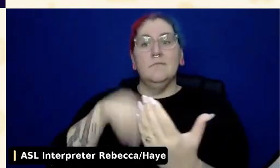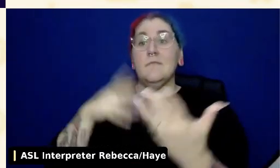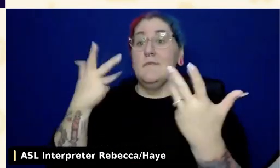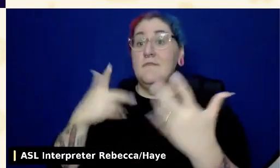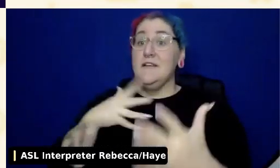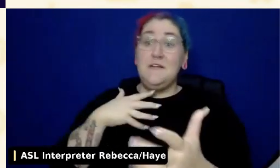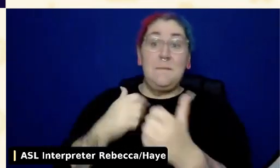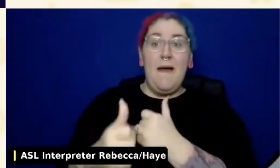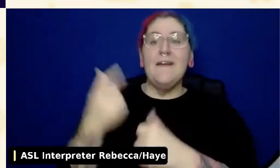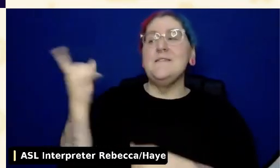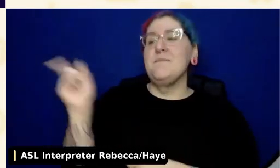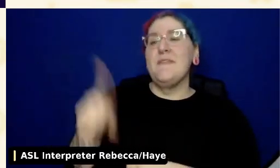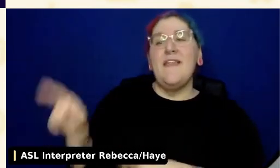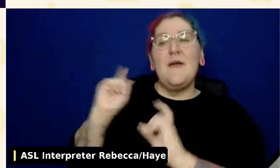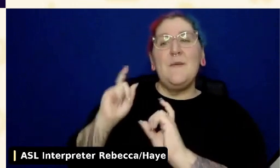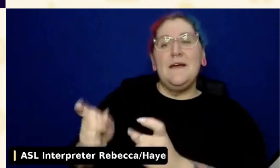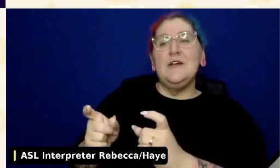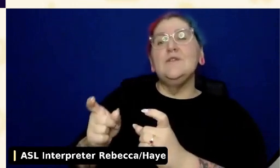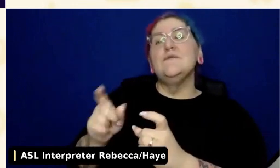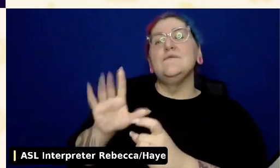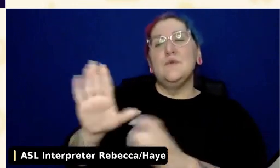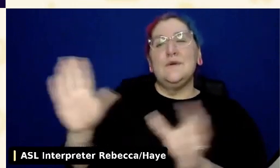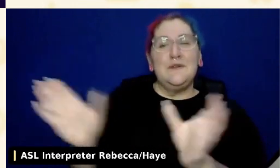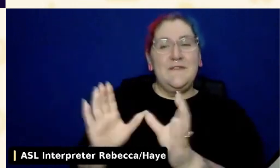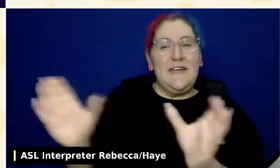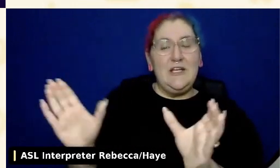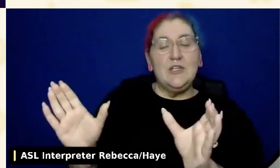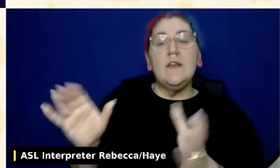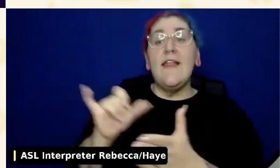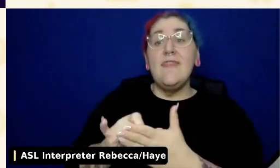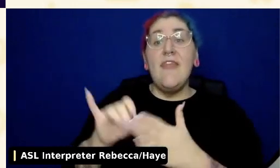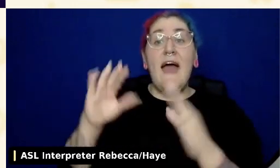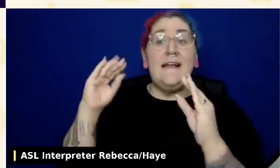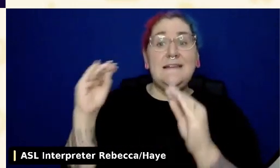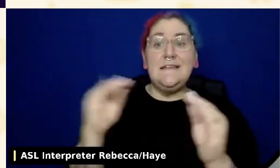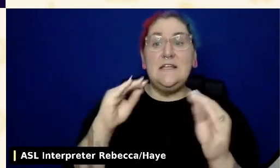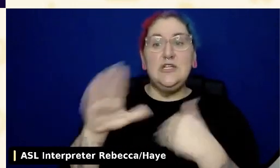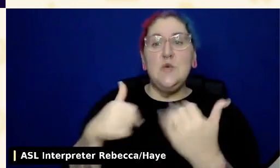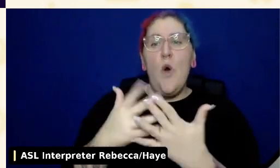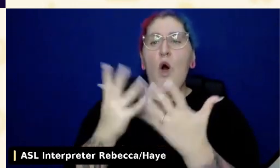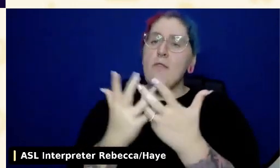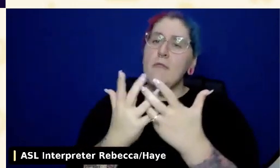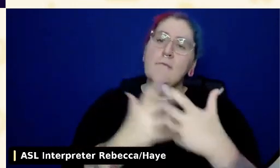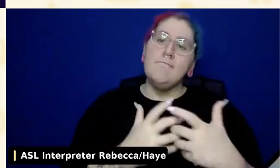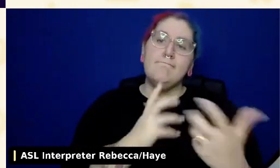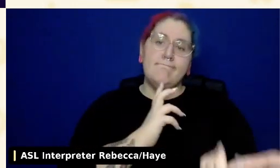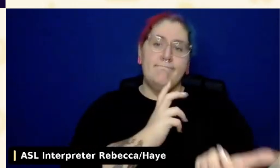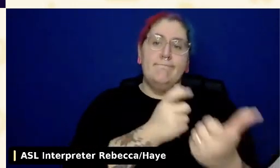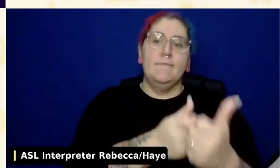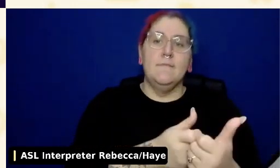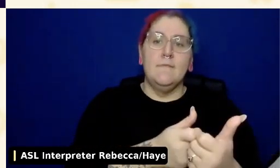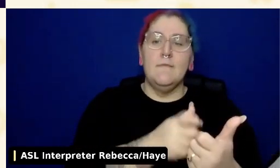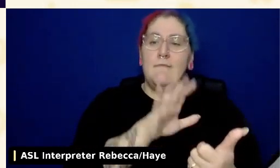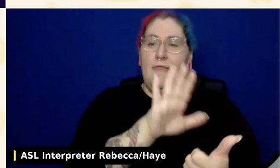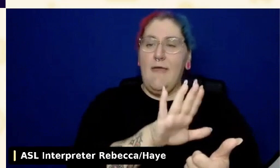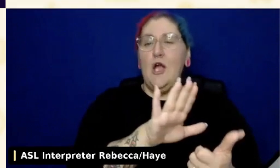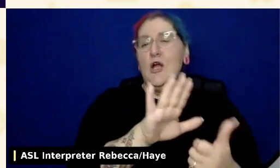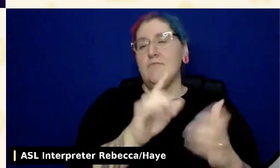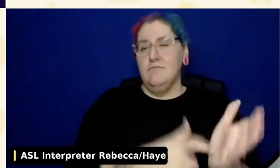Through doing this, it teaches you the compliance criteria that they follow for 508 certification,